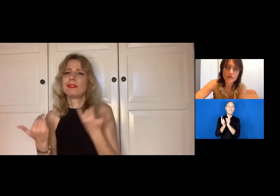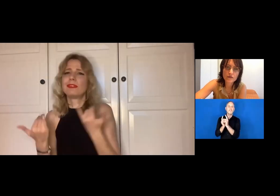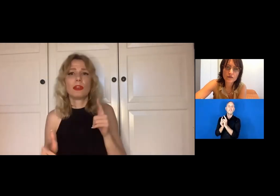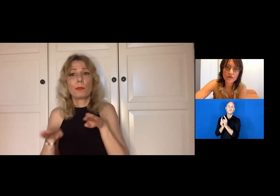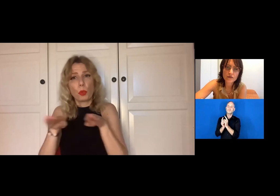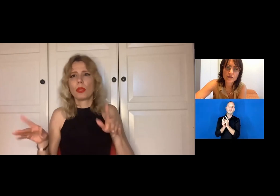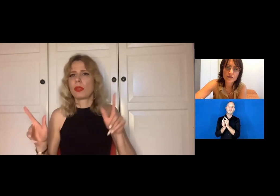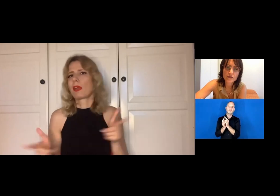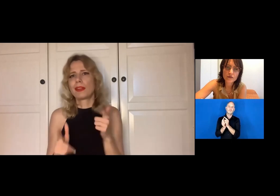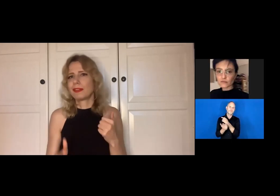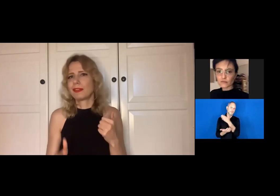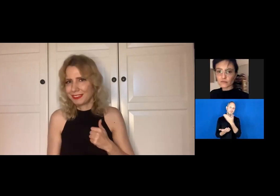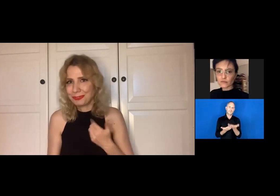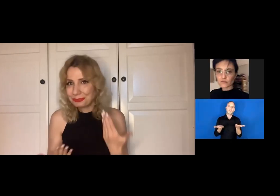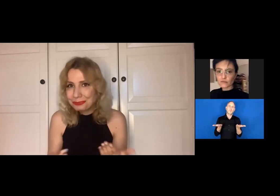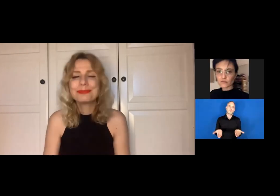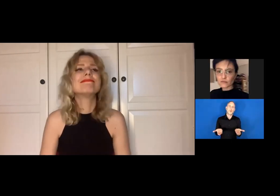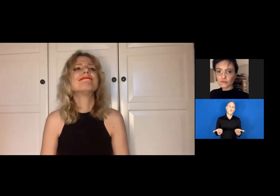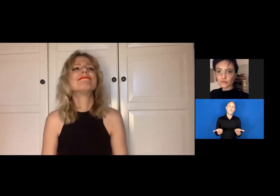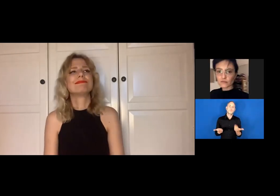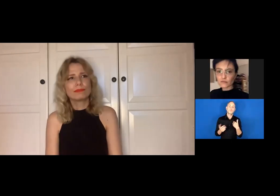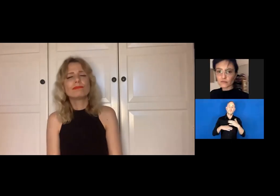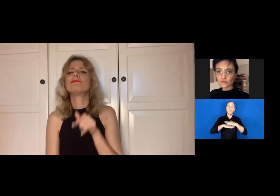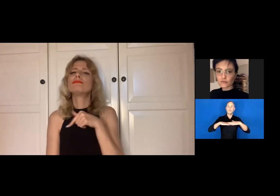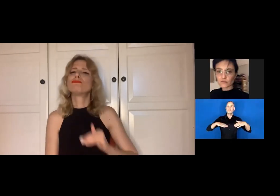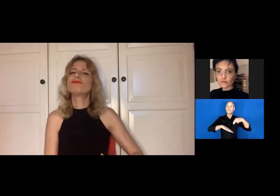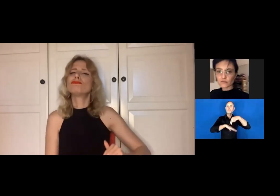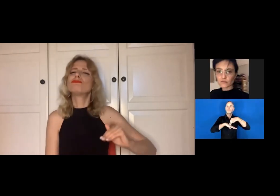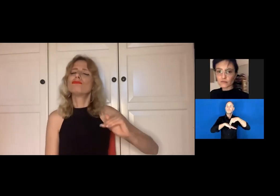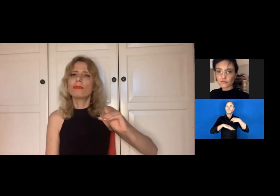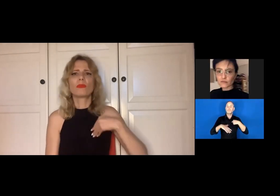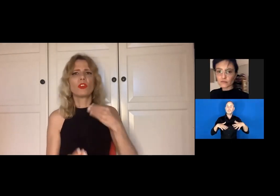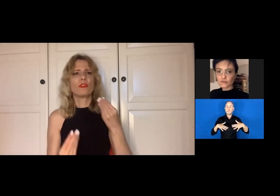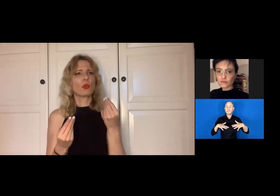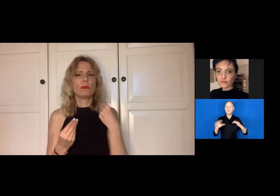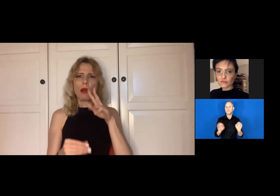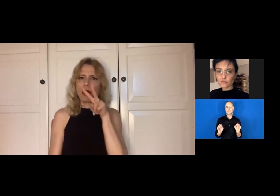And so I must say, I had no stage fright at all.